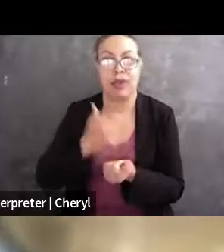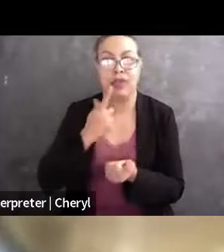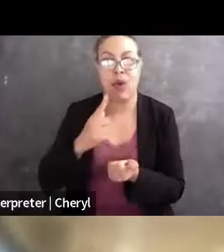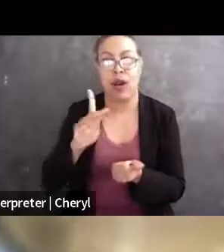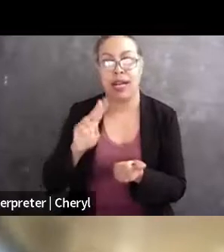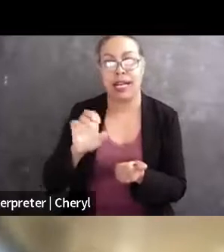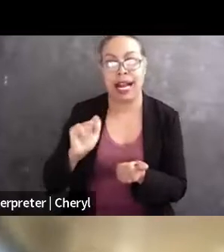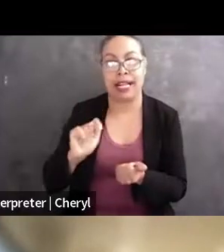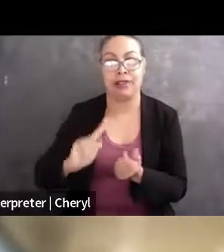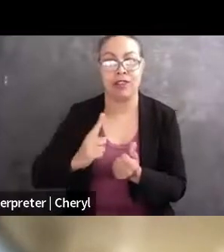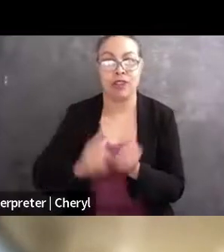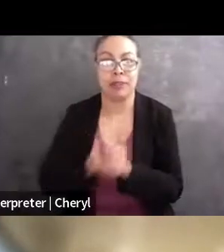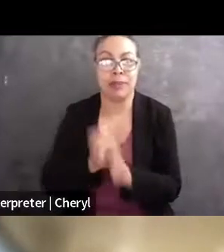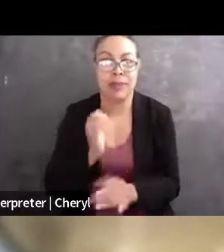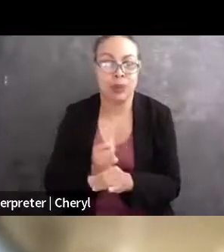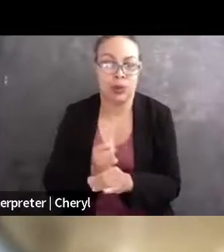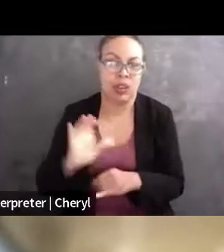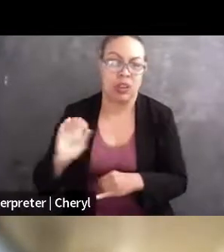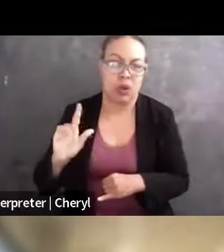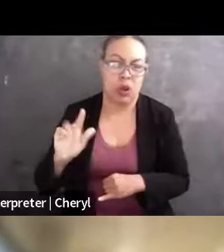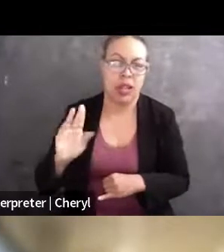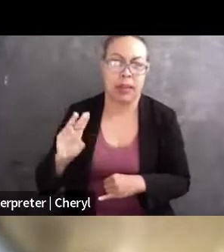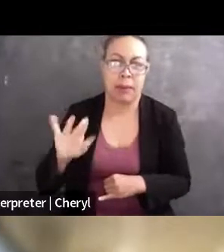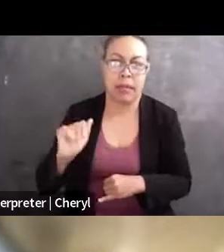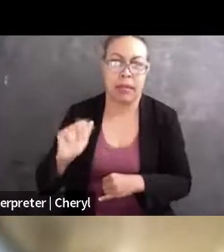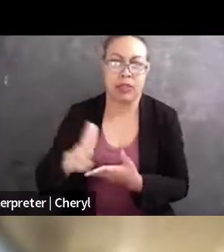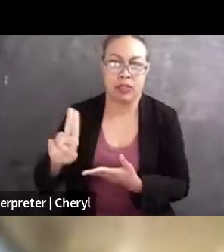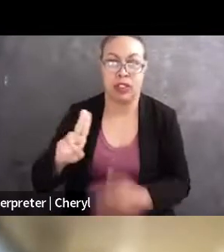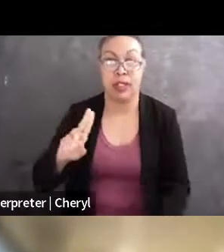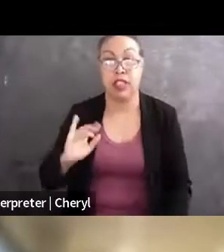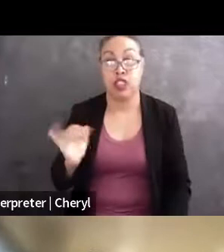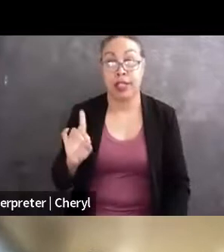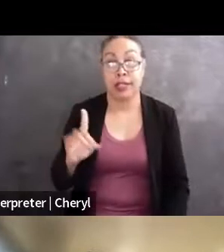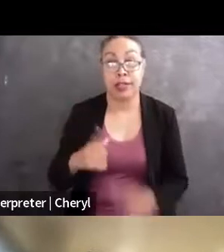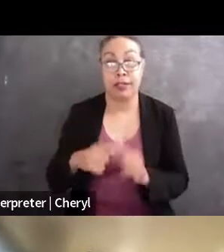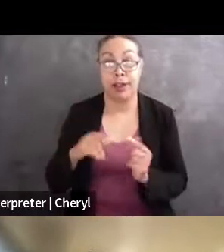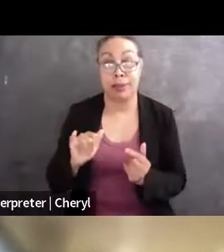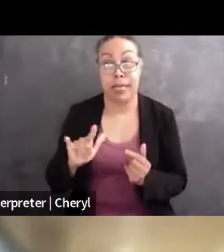She received her JD from the UCLA School of law in May 2021, where she helped draft and submit amicus briefs